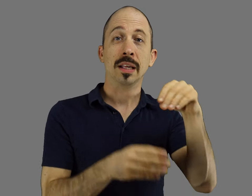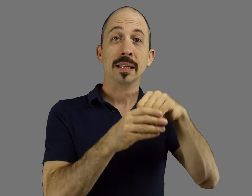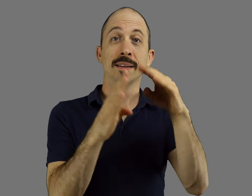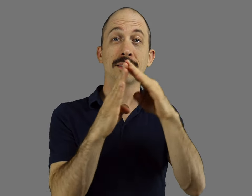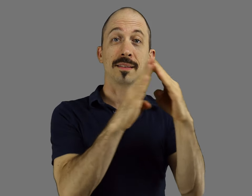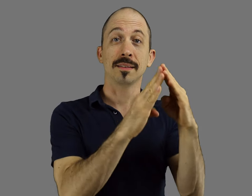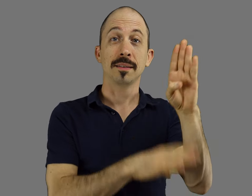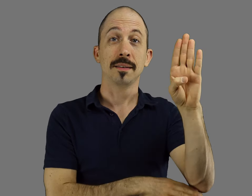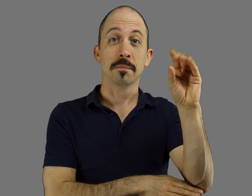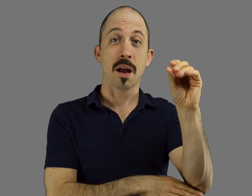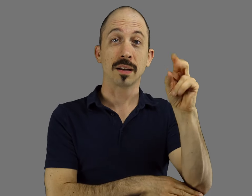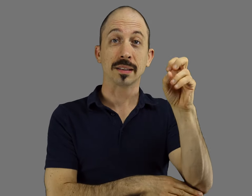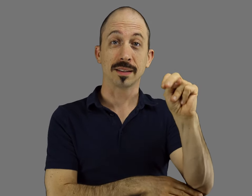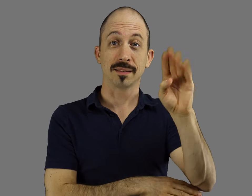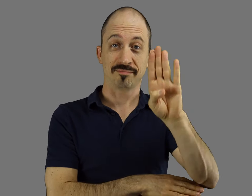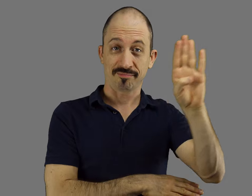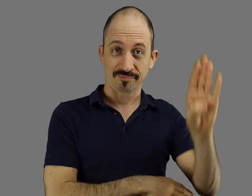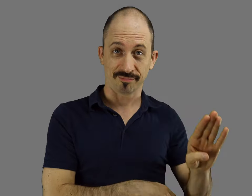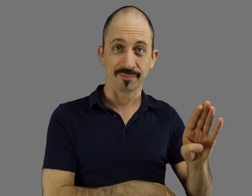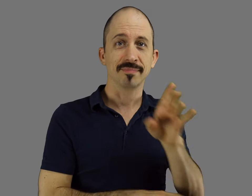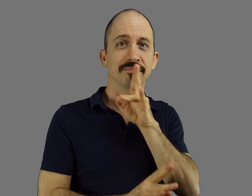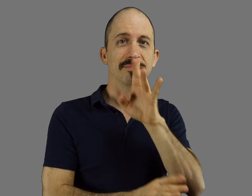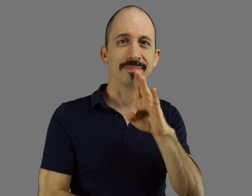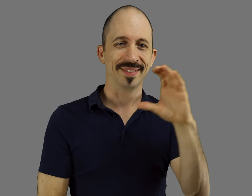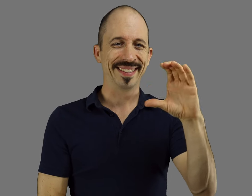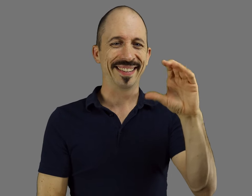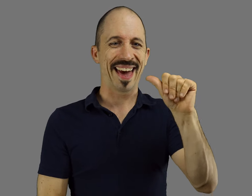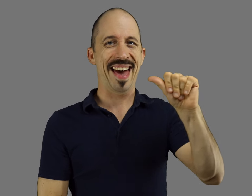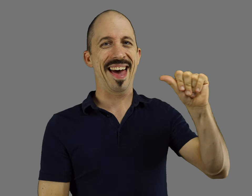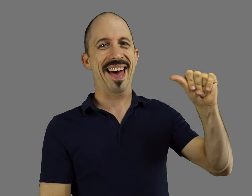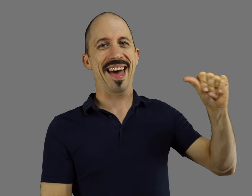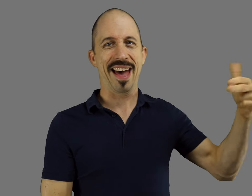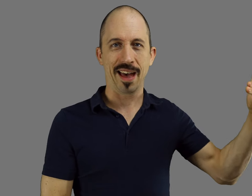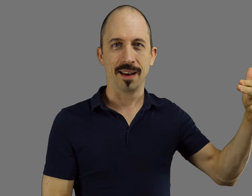In the city of Boston, it is pronounced as "caaaah".